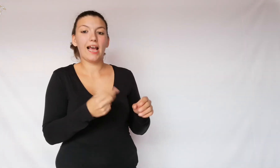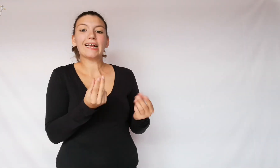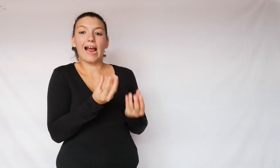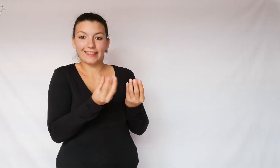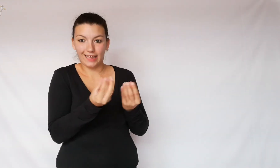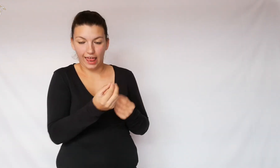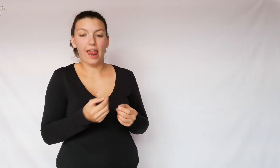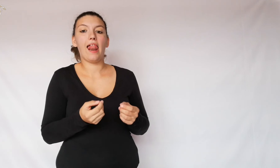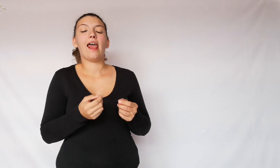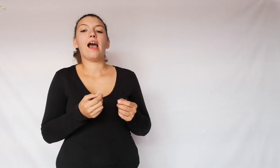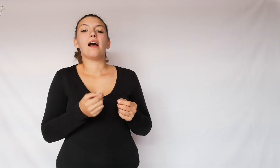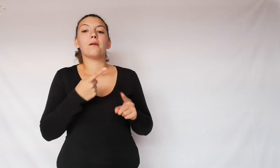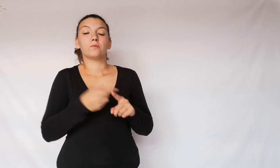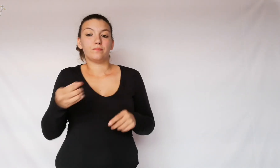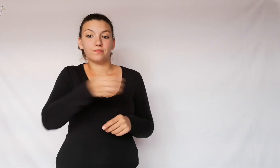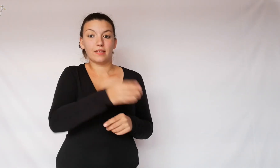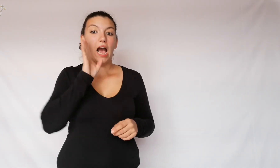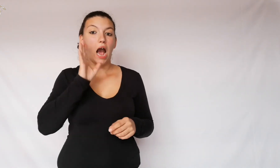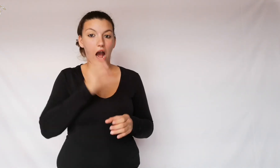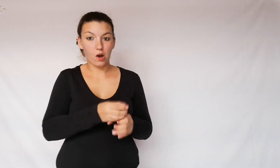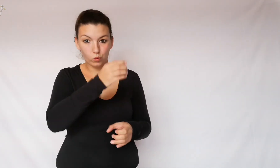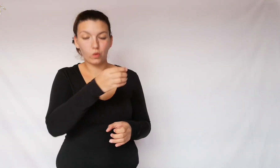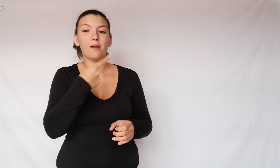candles are lit and water is also put on,